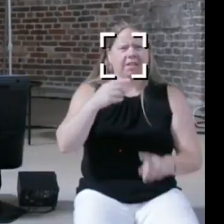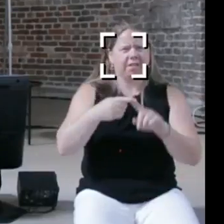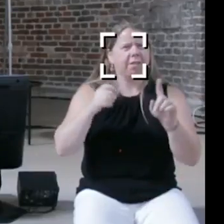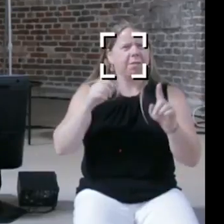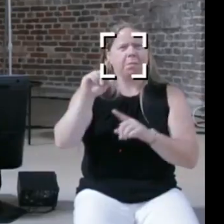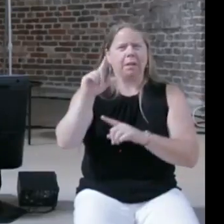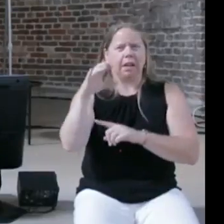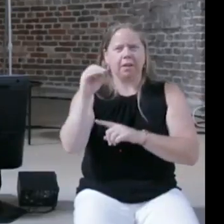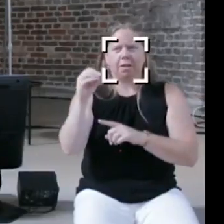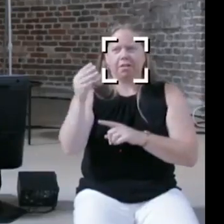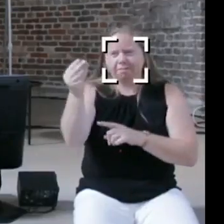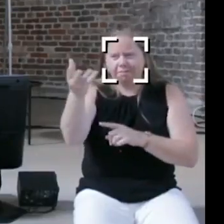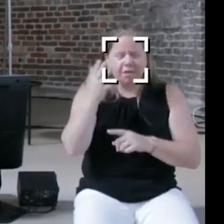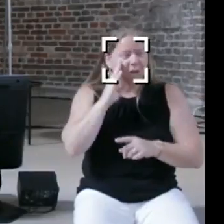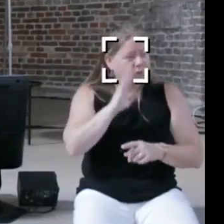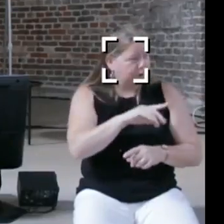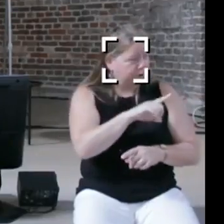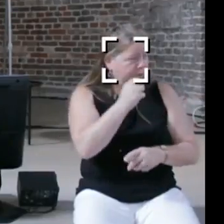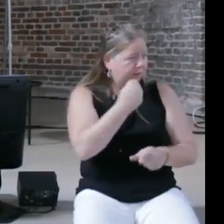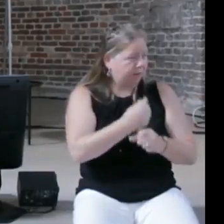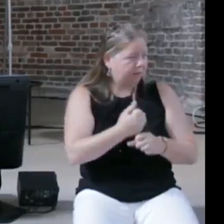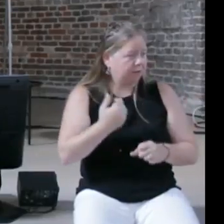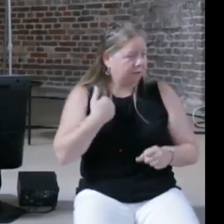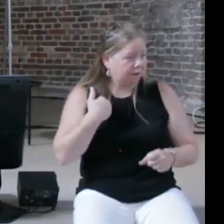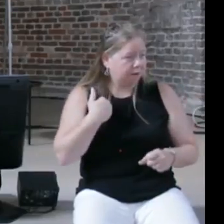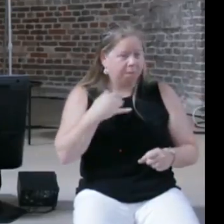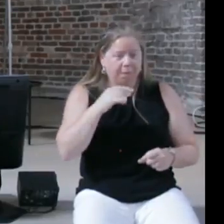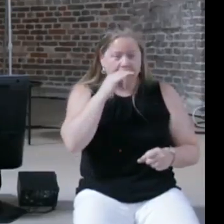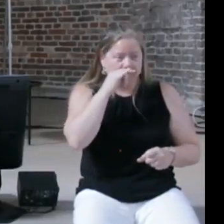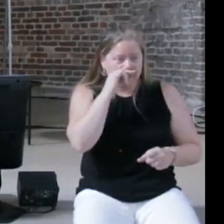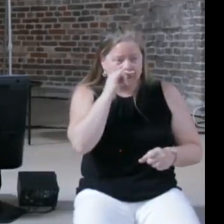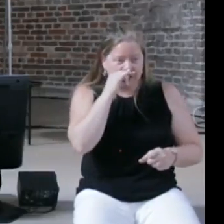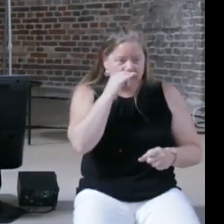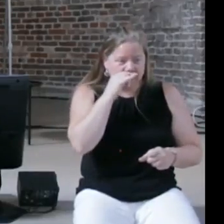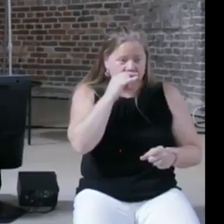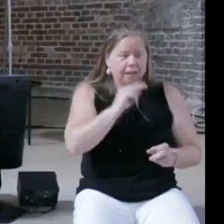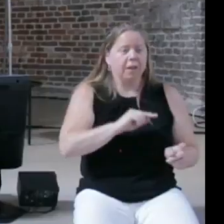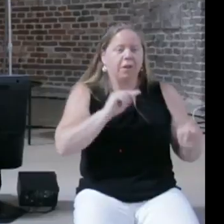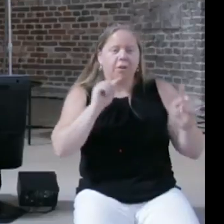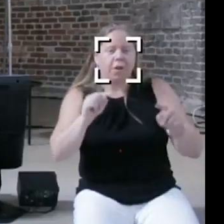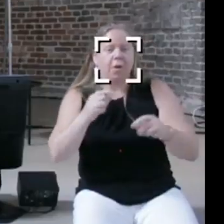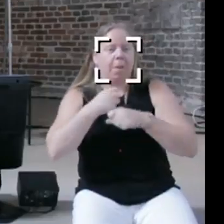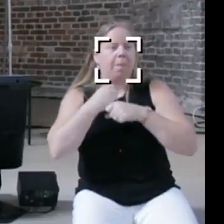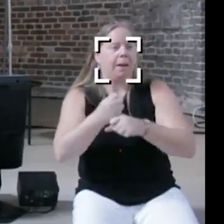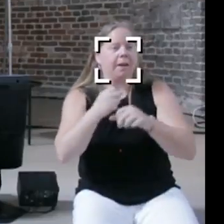years ago the kids started going to these maker spaces and learning about electronics